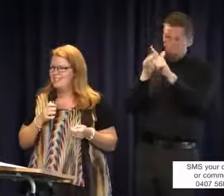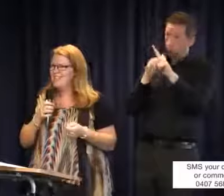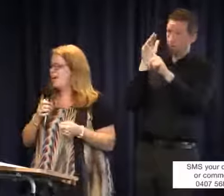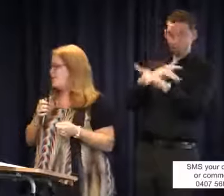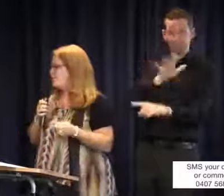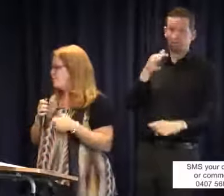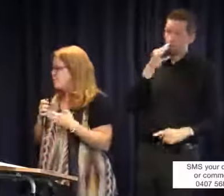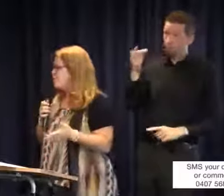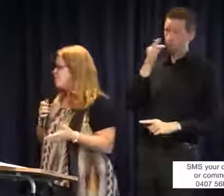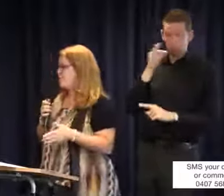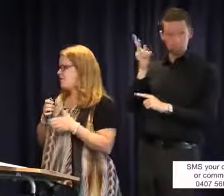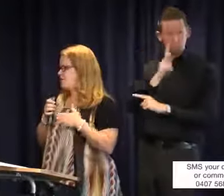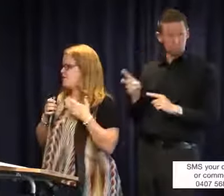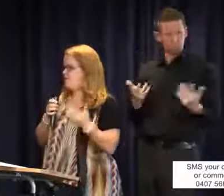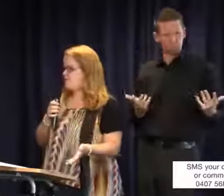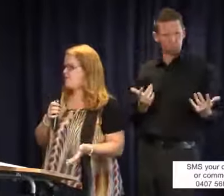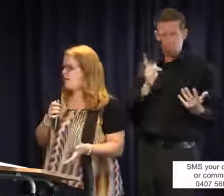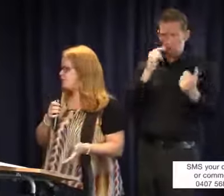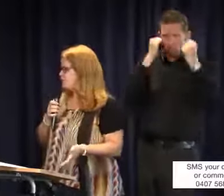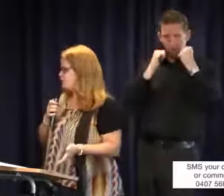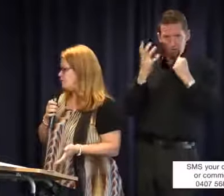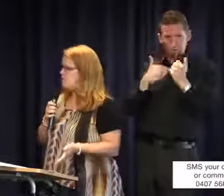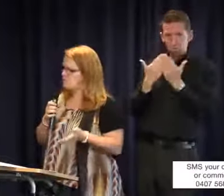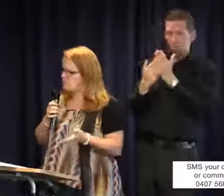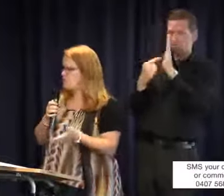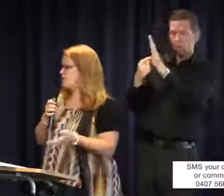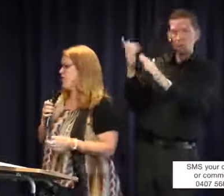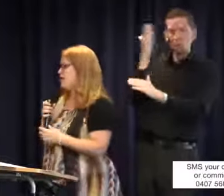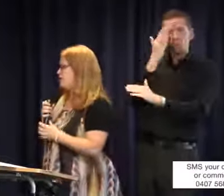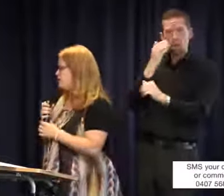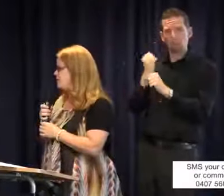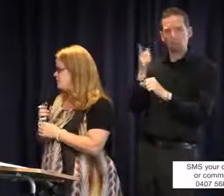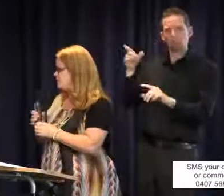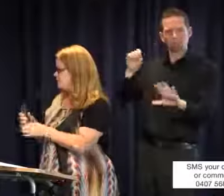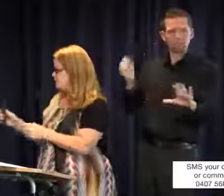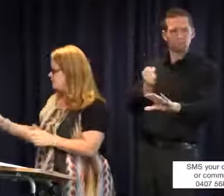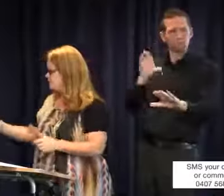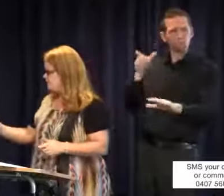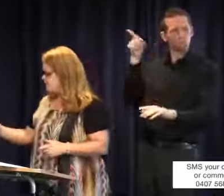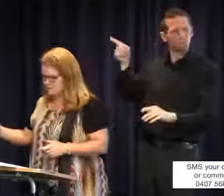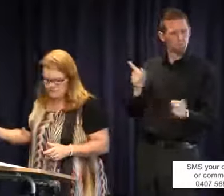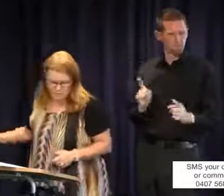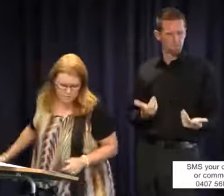all done. But what evidence do I need to provide to the school to force their hand?